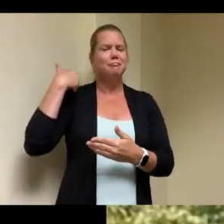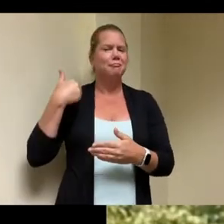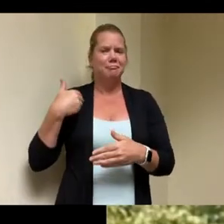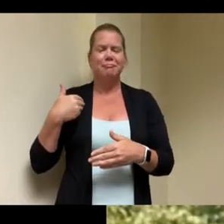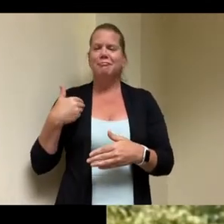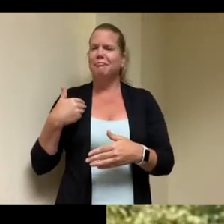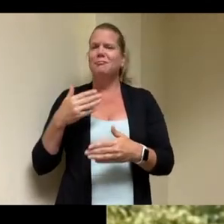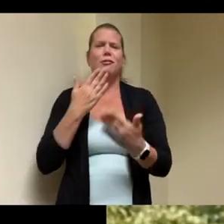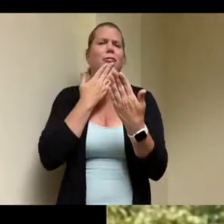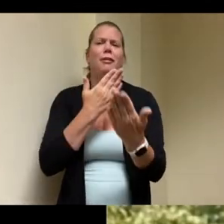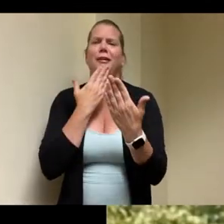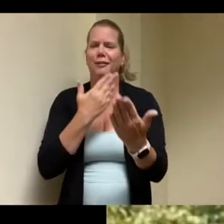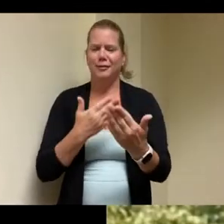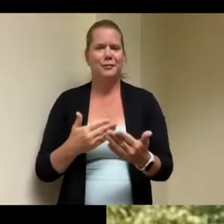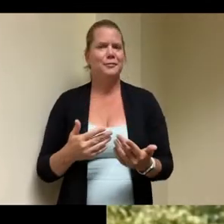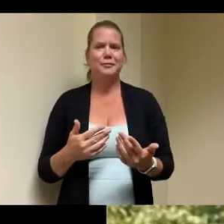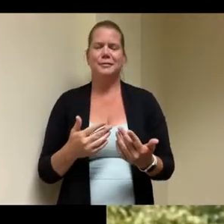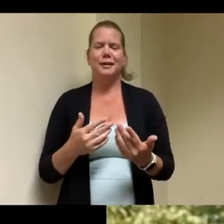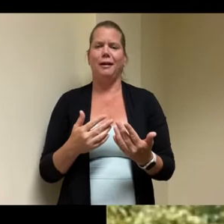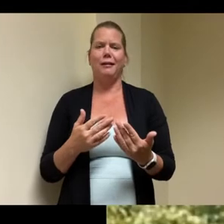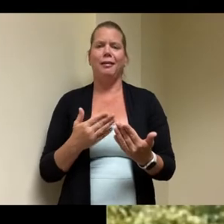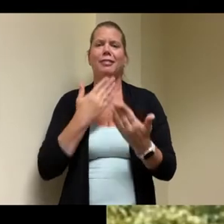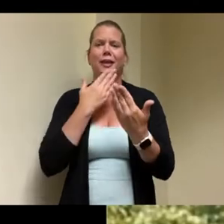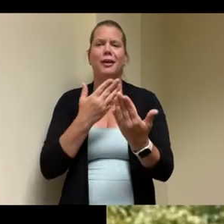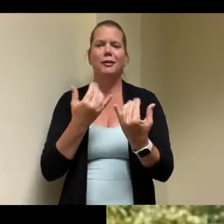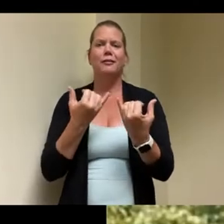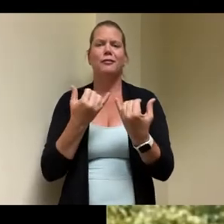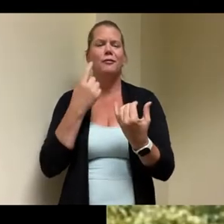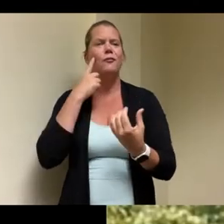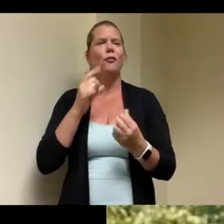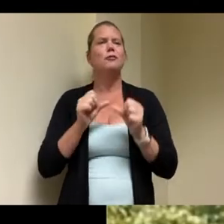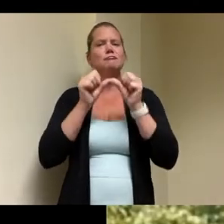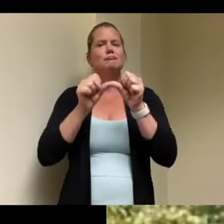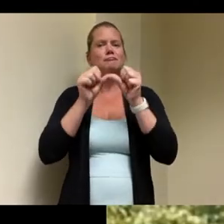this challenging time um but our organization you know